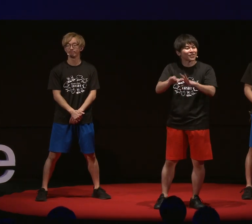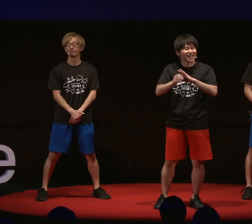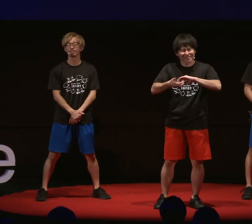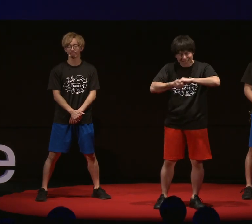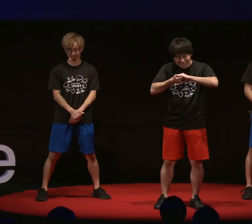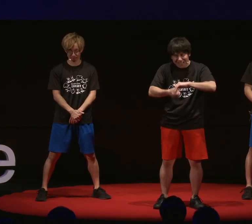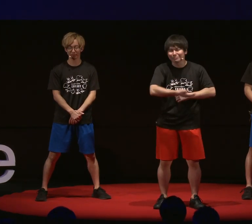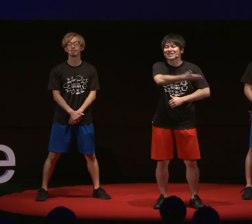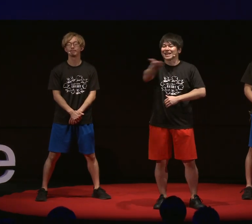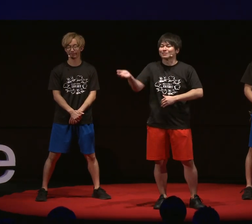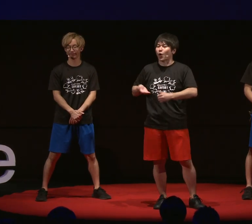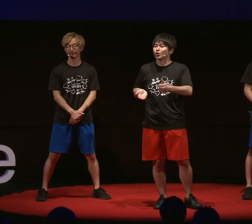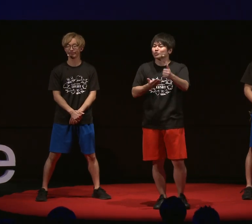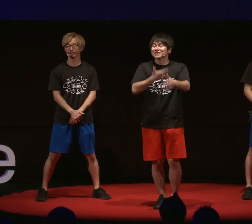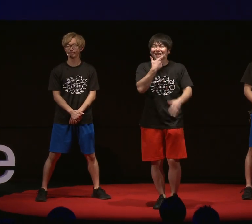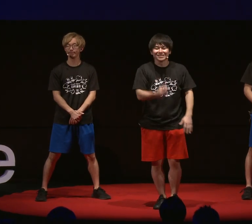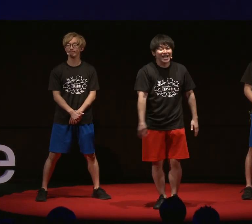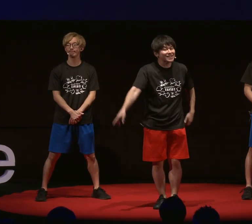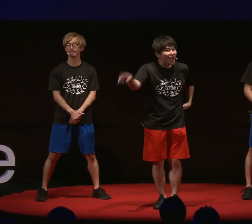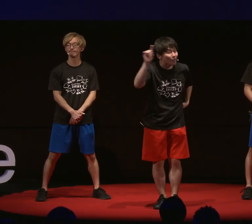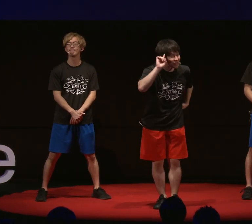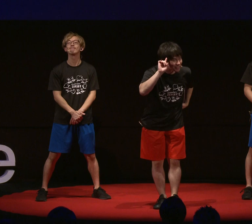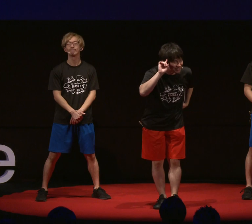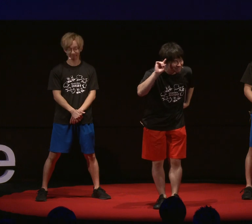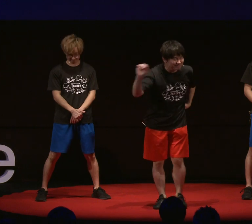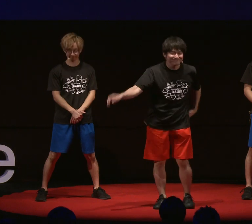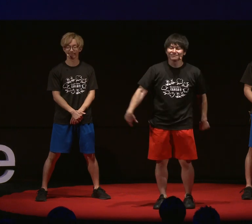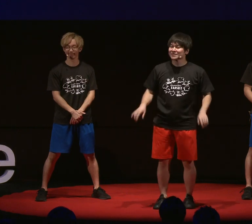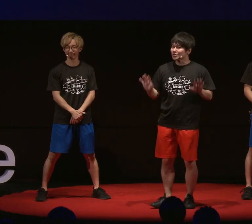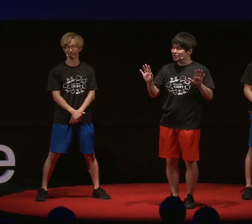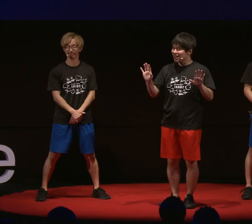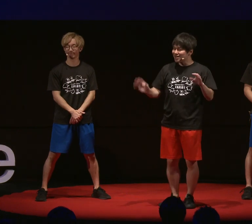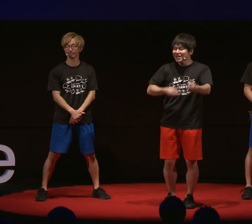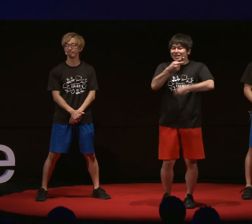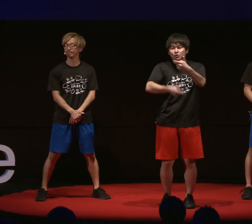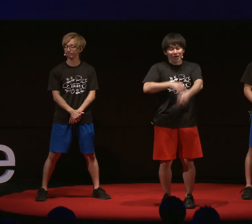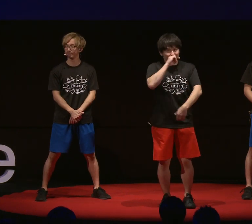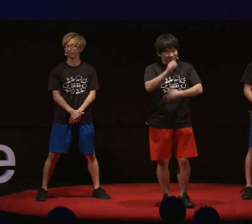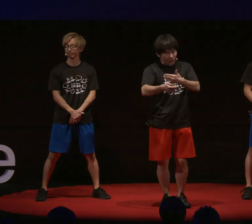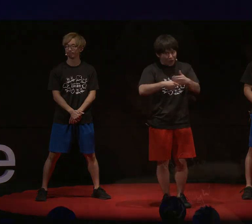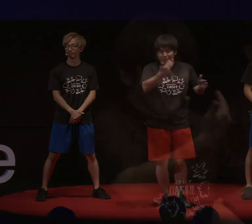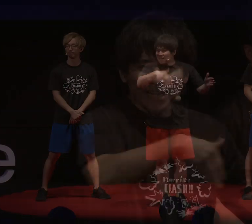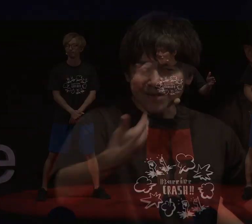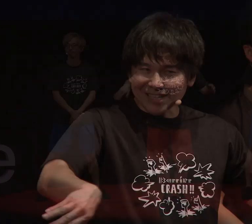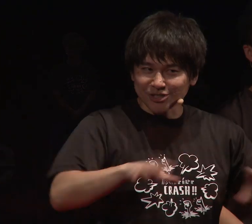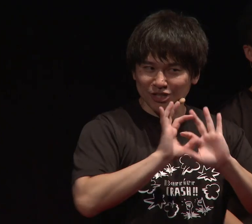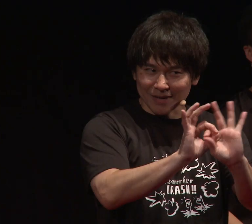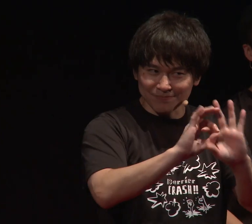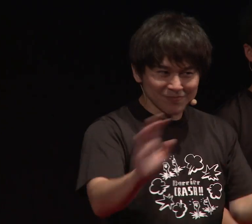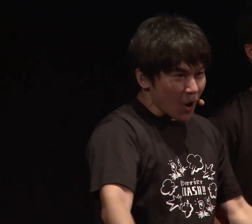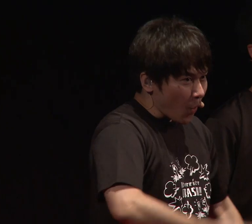so I really recommend it to you all. But, there are more benefits to sign language.